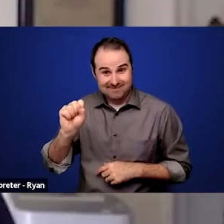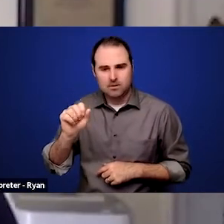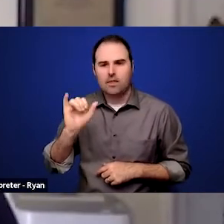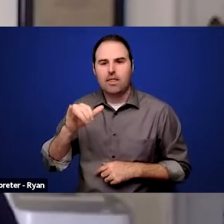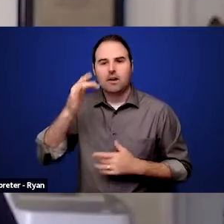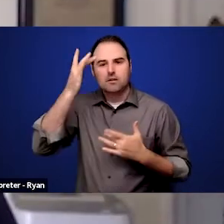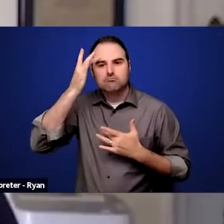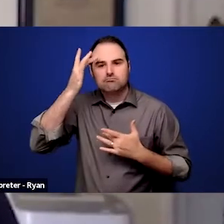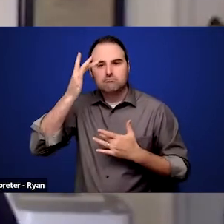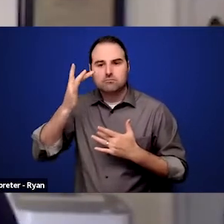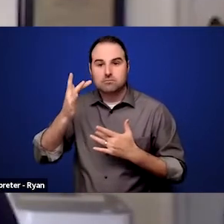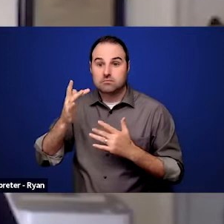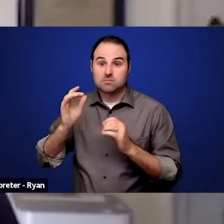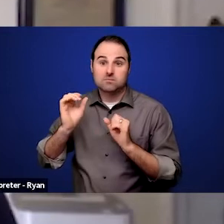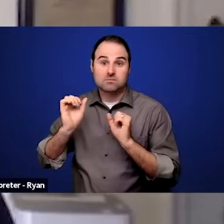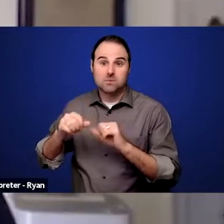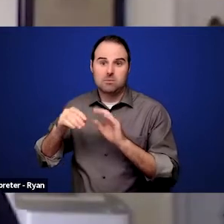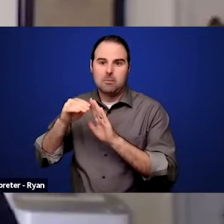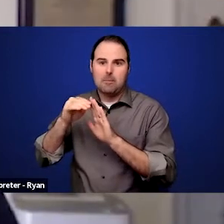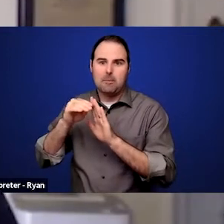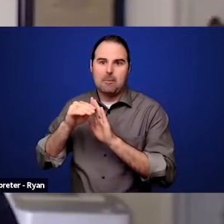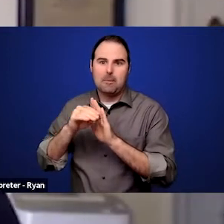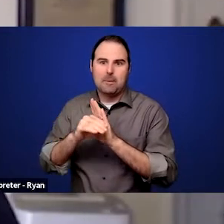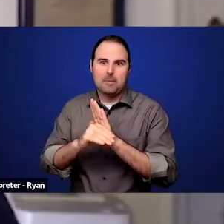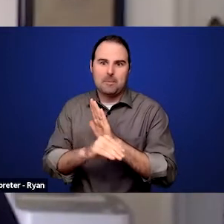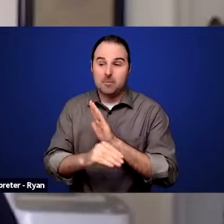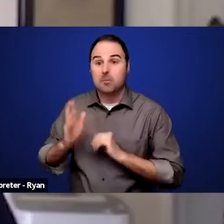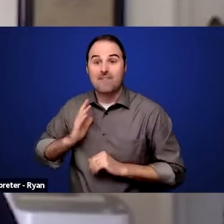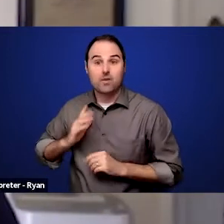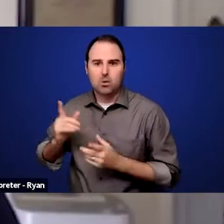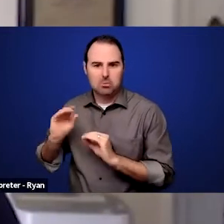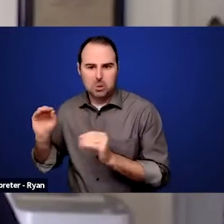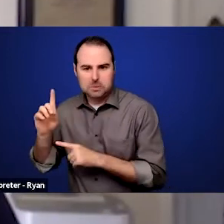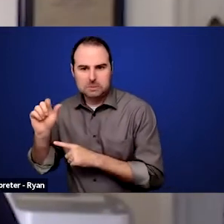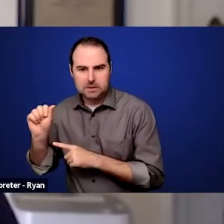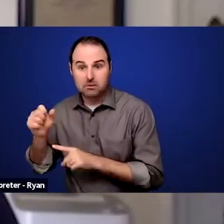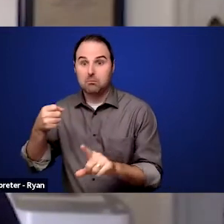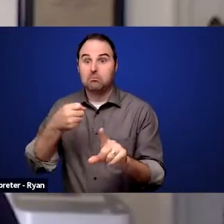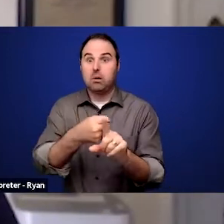Someone may not have had a disability, they may now have whatever disability they have.